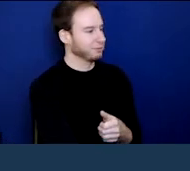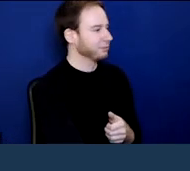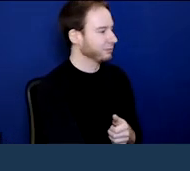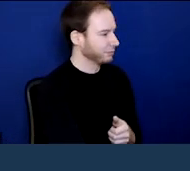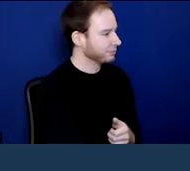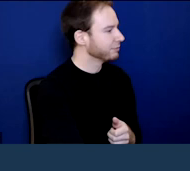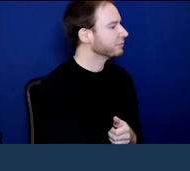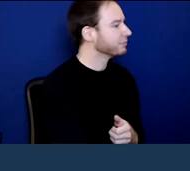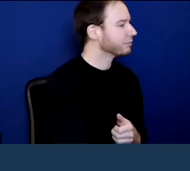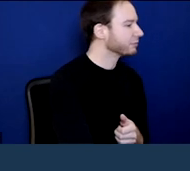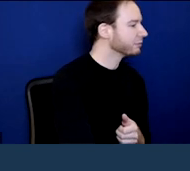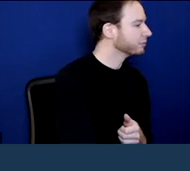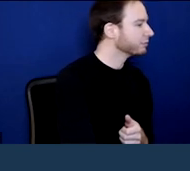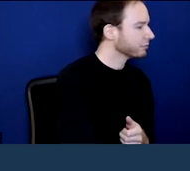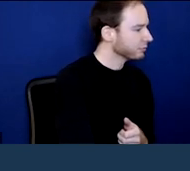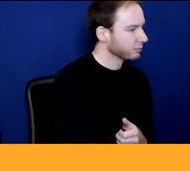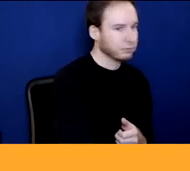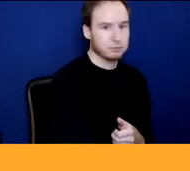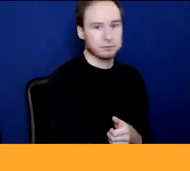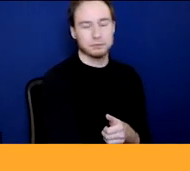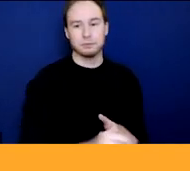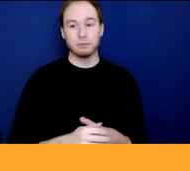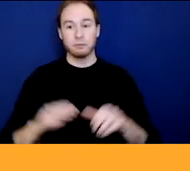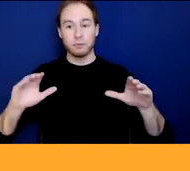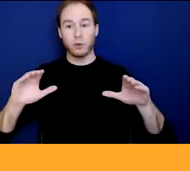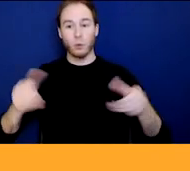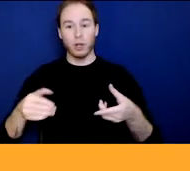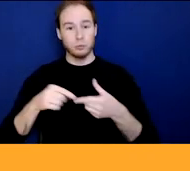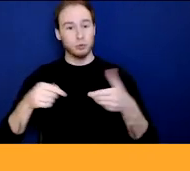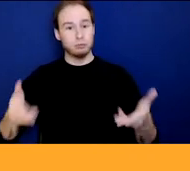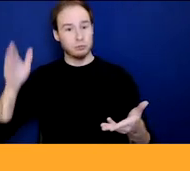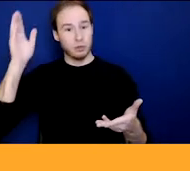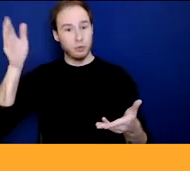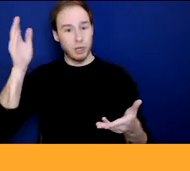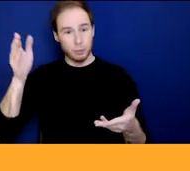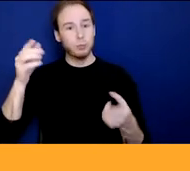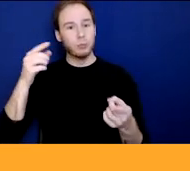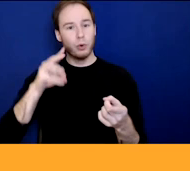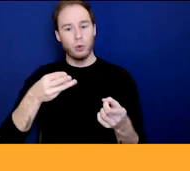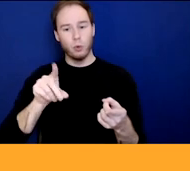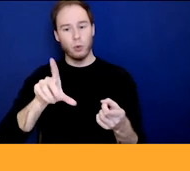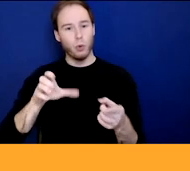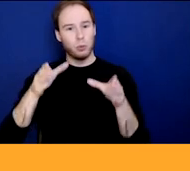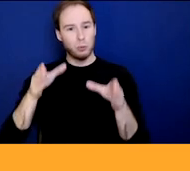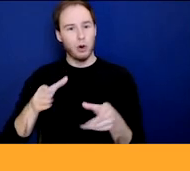Next slide. So, welcome to our webinar today, "Whole-Person Care for People Experiencing Homelessness